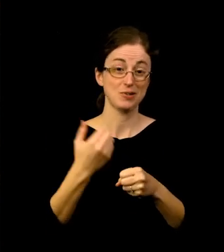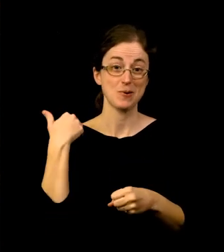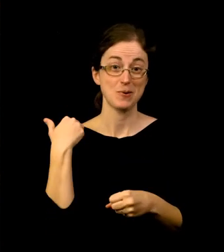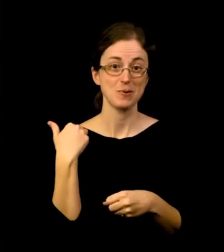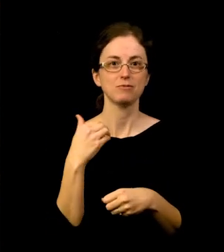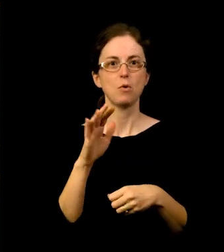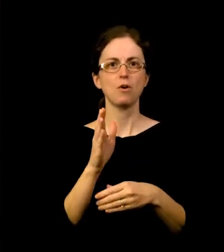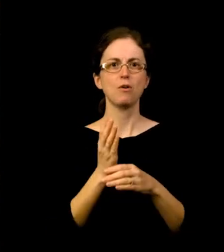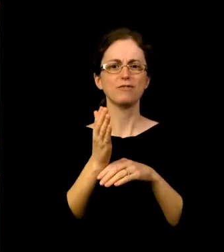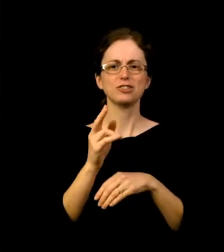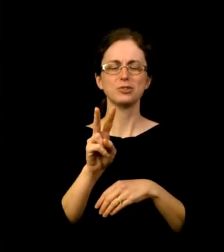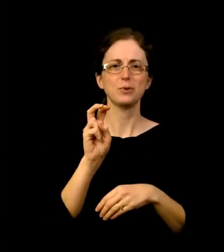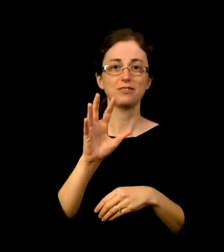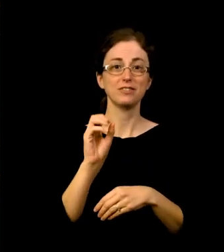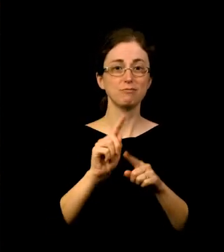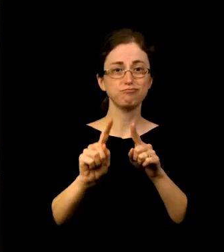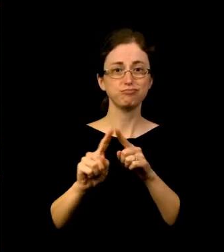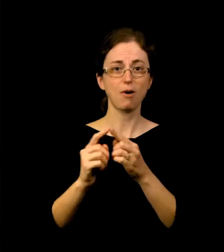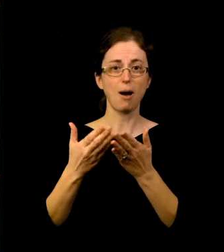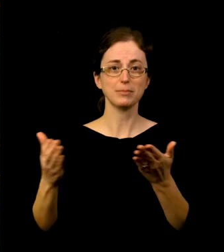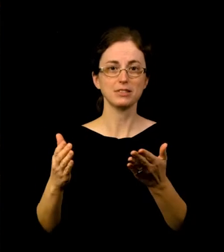from the world renowned Egizio Museum of Turin, Italy.